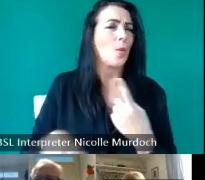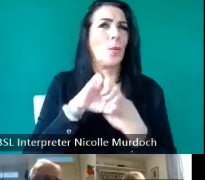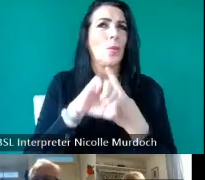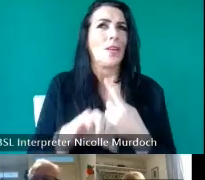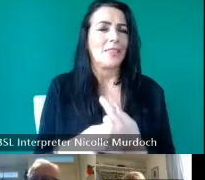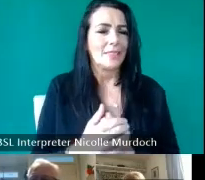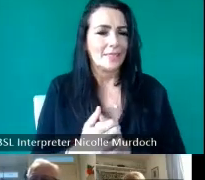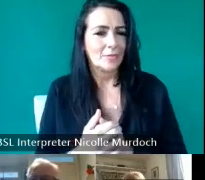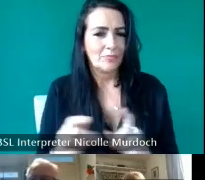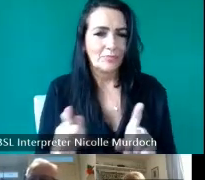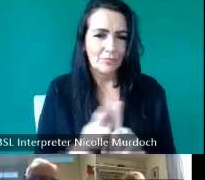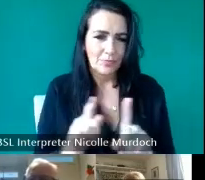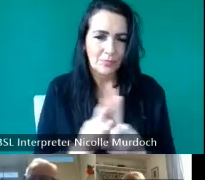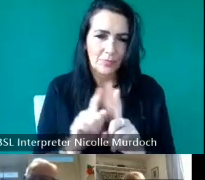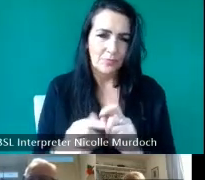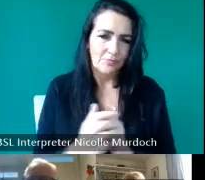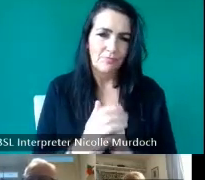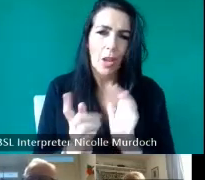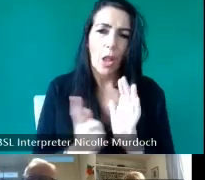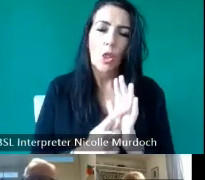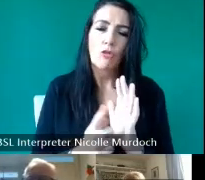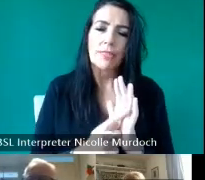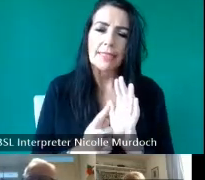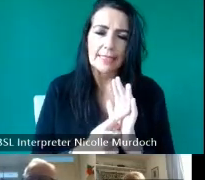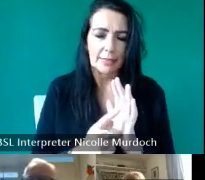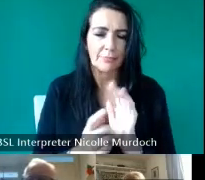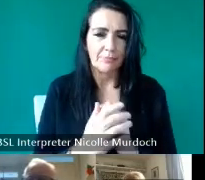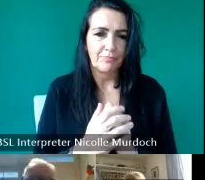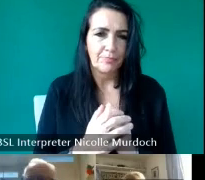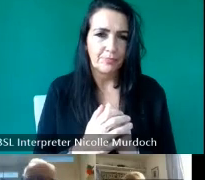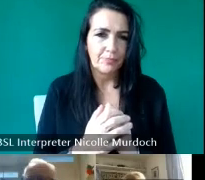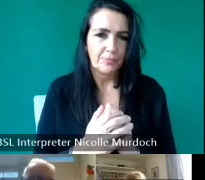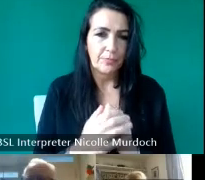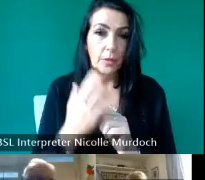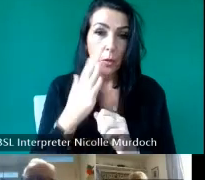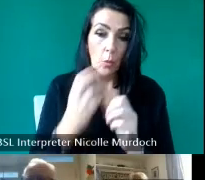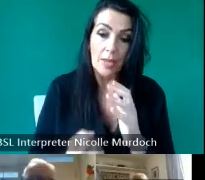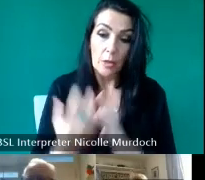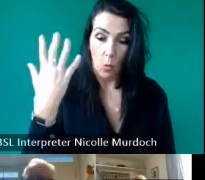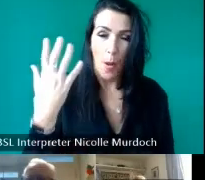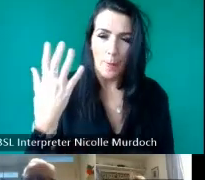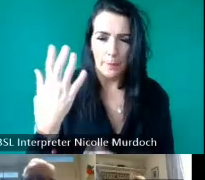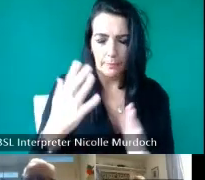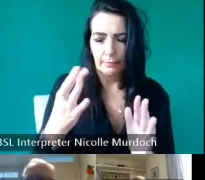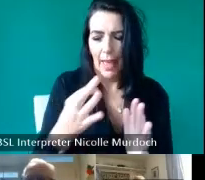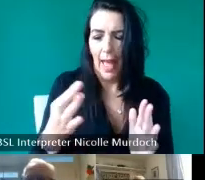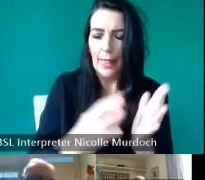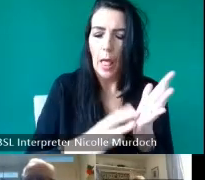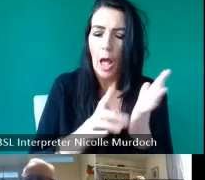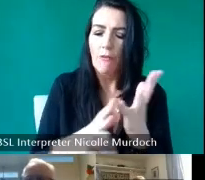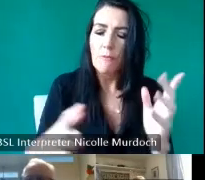is the fact that Lawrence um when he was growing up on M was in contact with the last G speakers